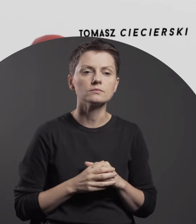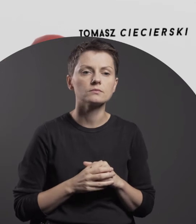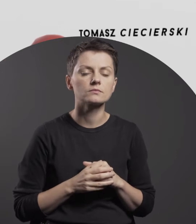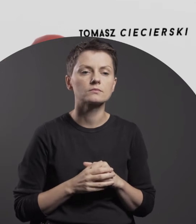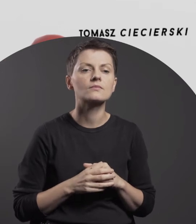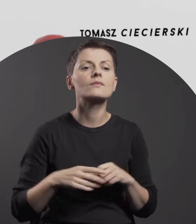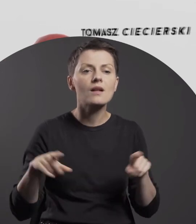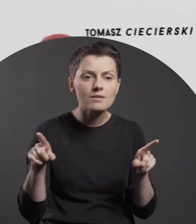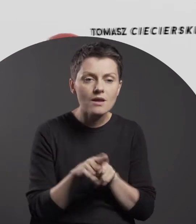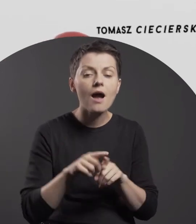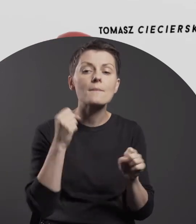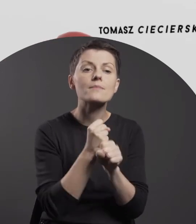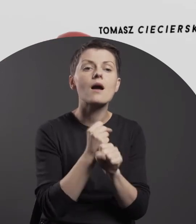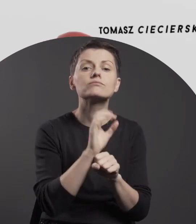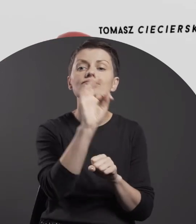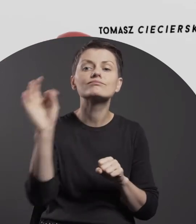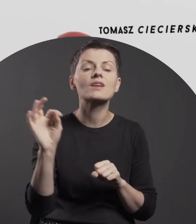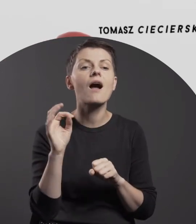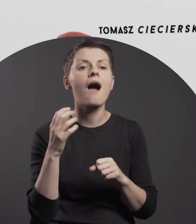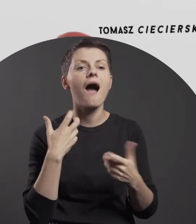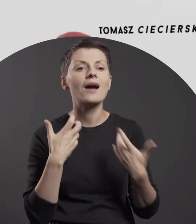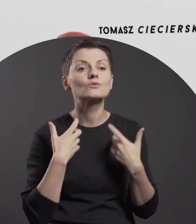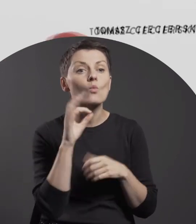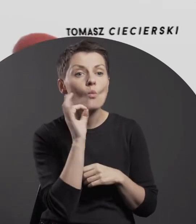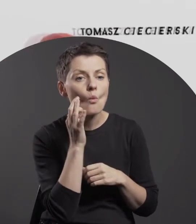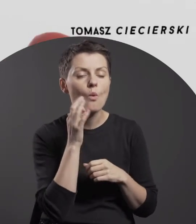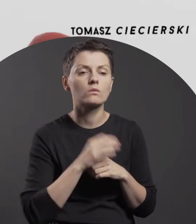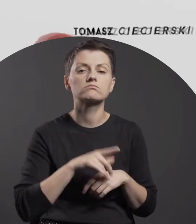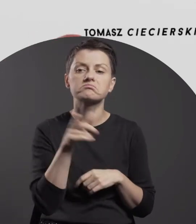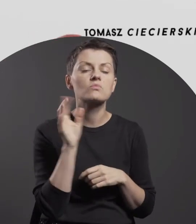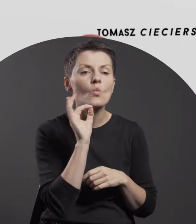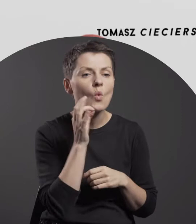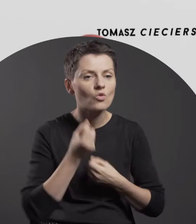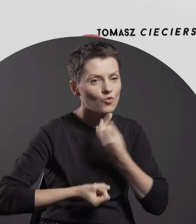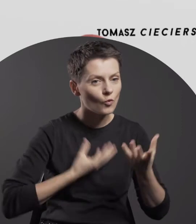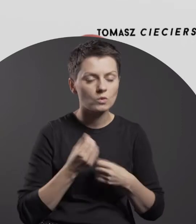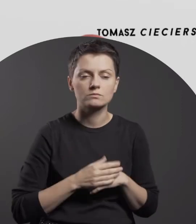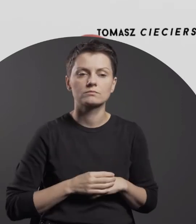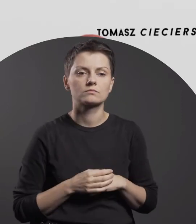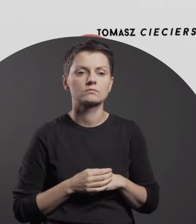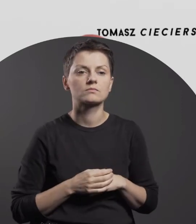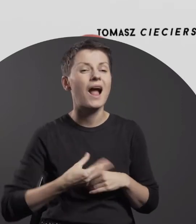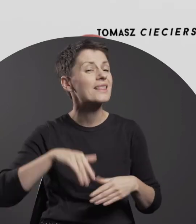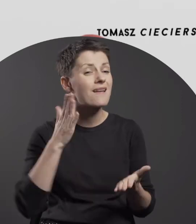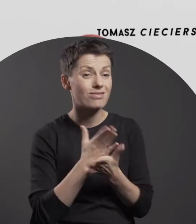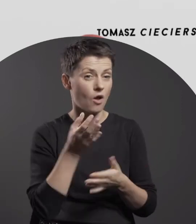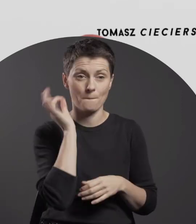not only professionals, but also children and teenagers.